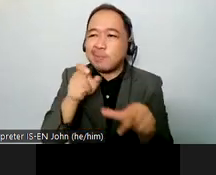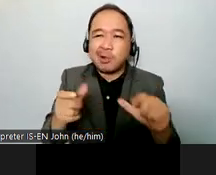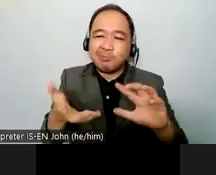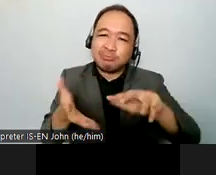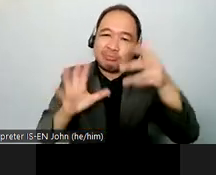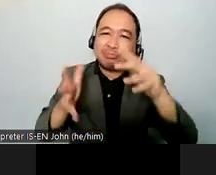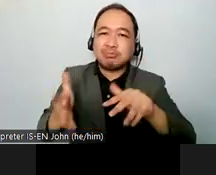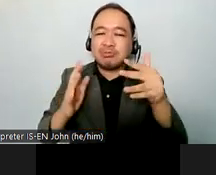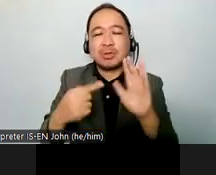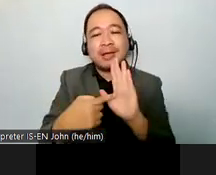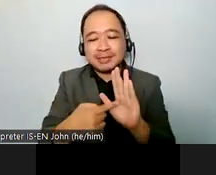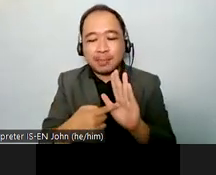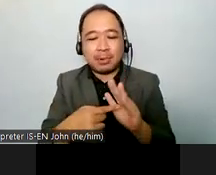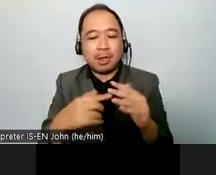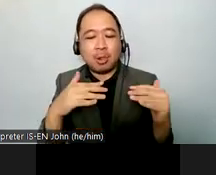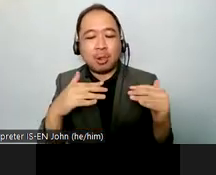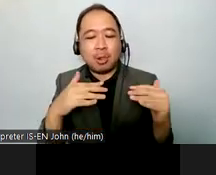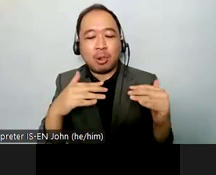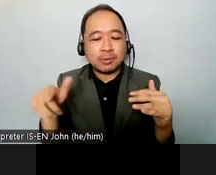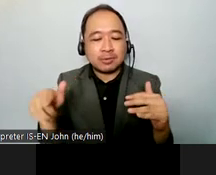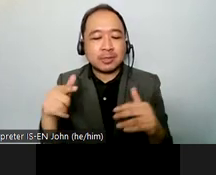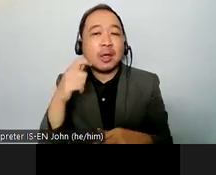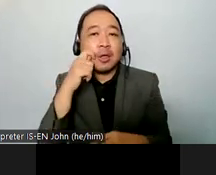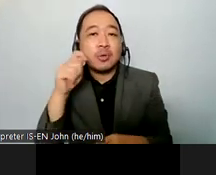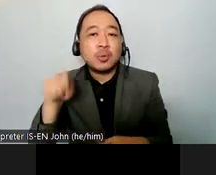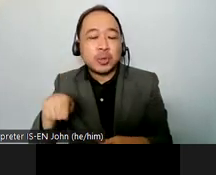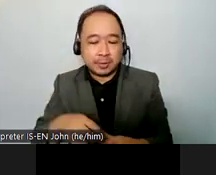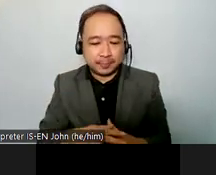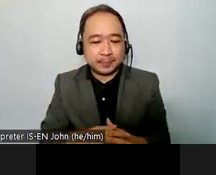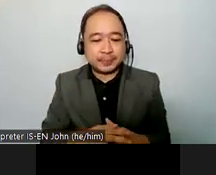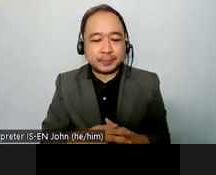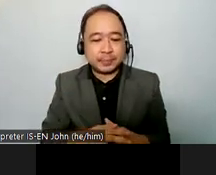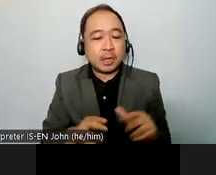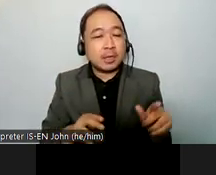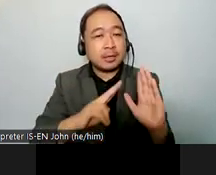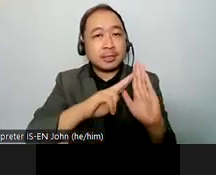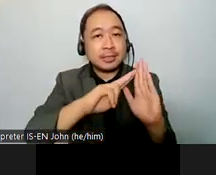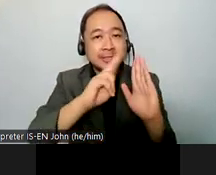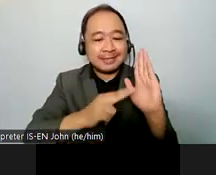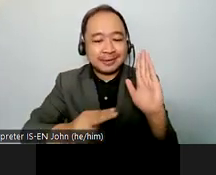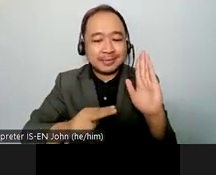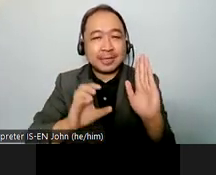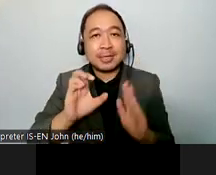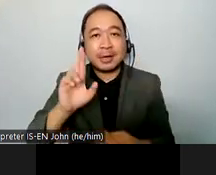requirement for close consultation and active involvement of persons with disabilities